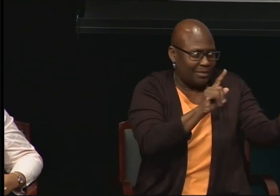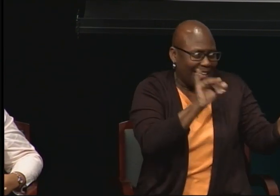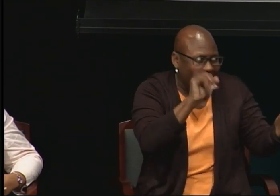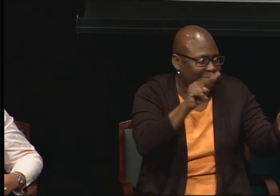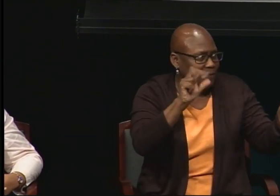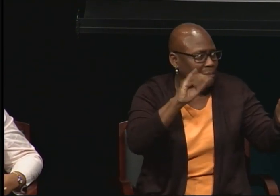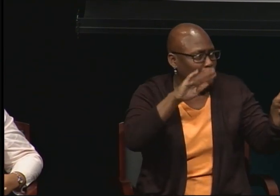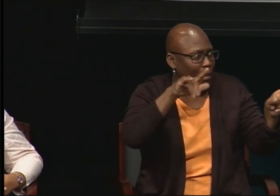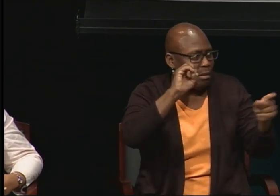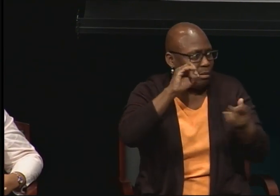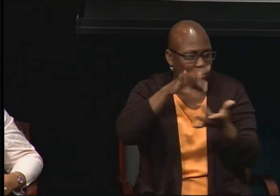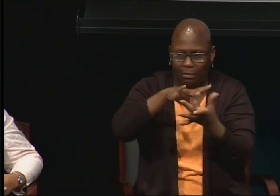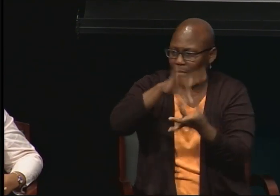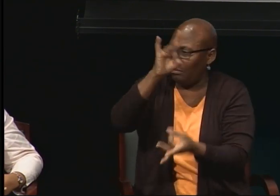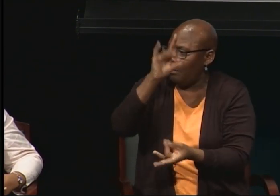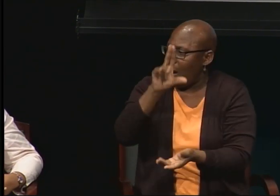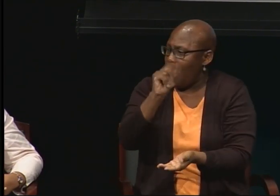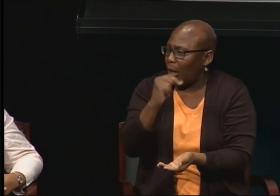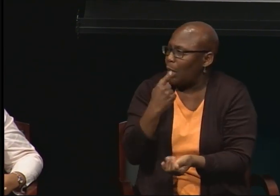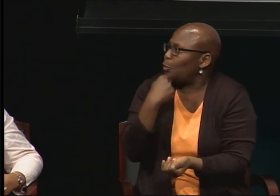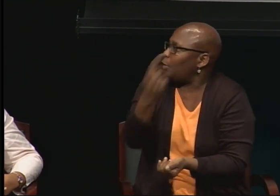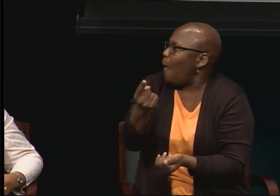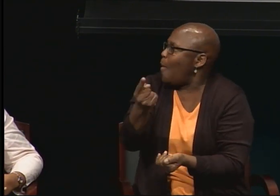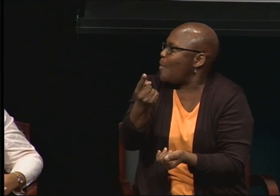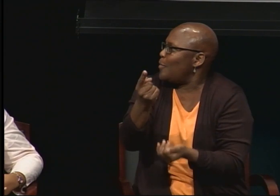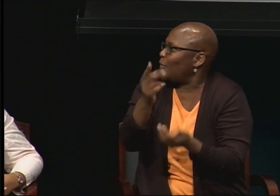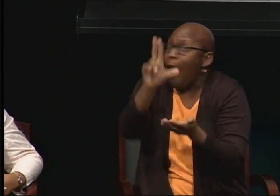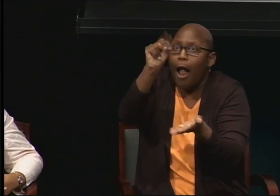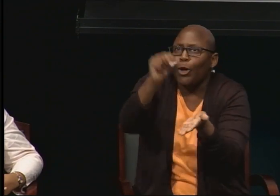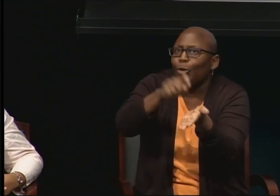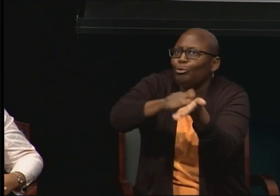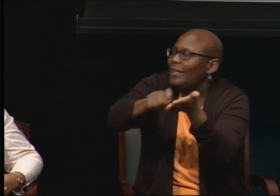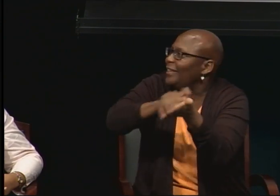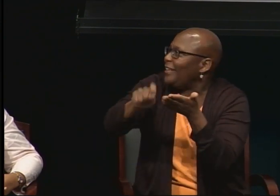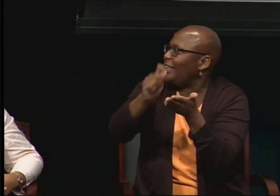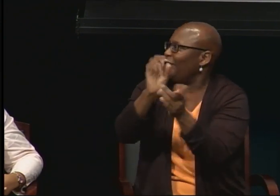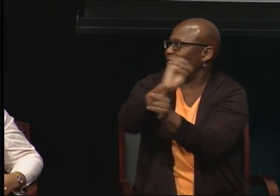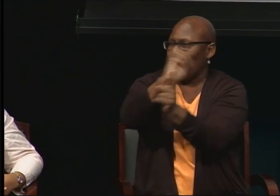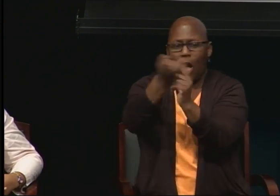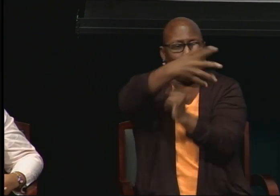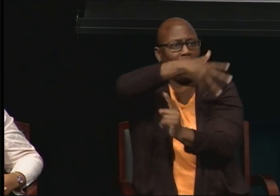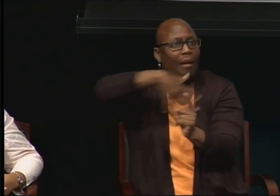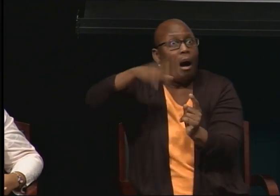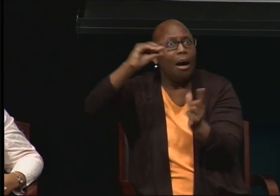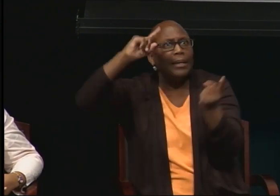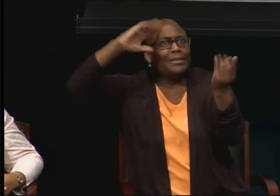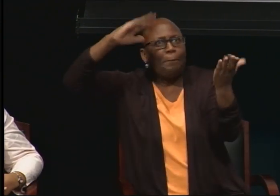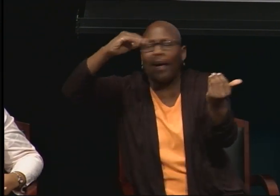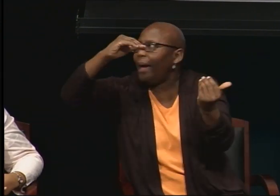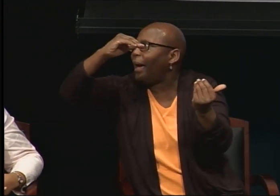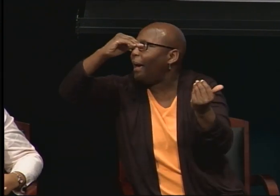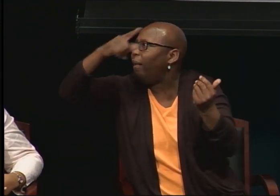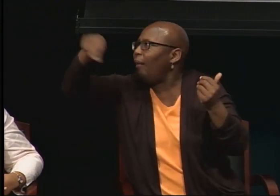those expectations that are out there of what you are and what you should be. You know, even at these schools with these children